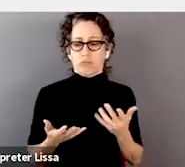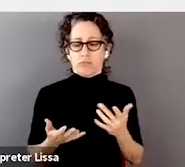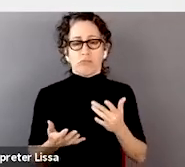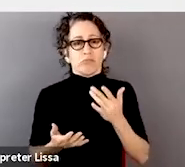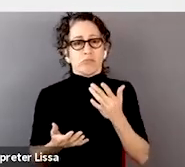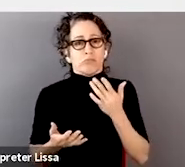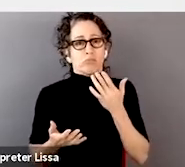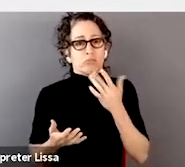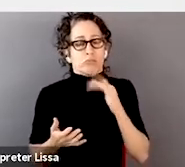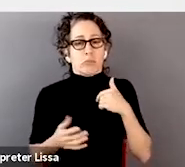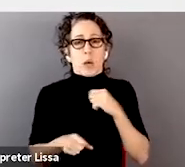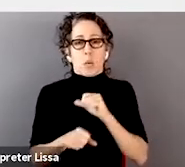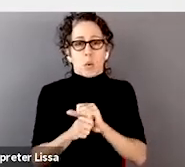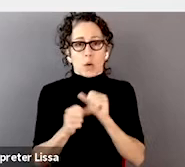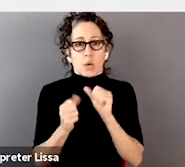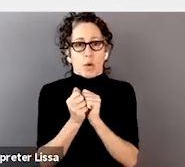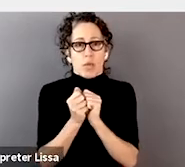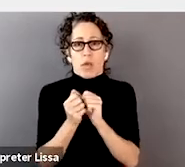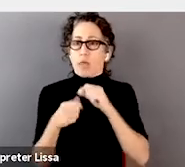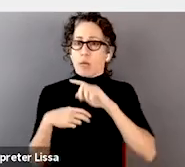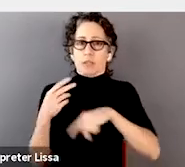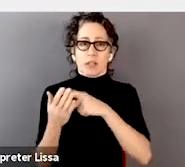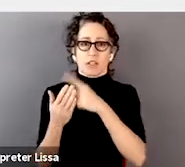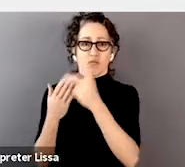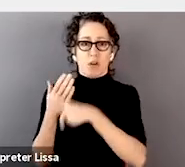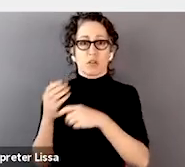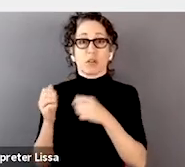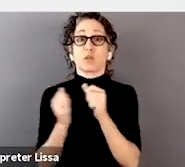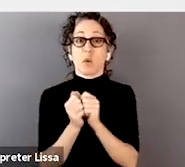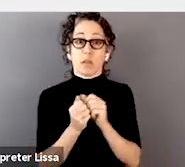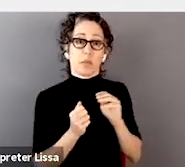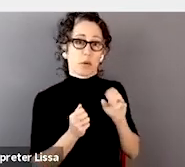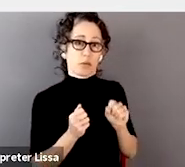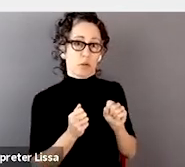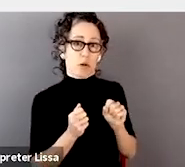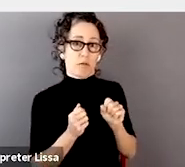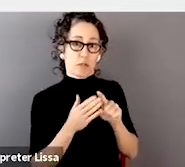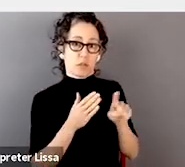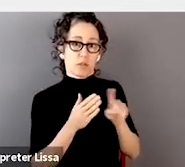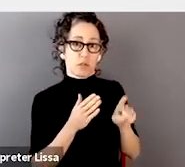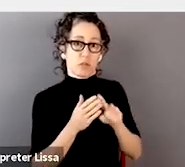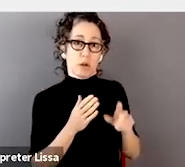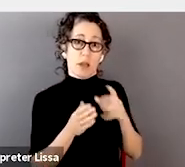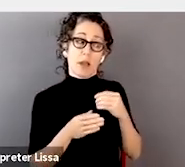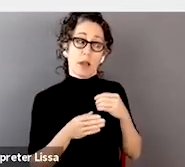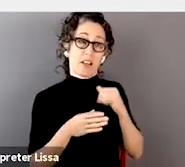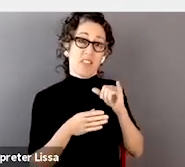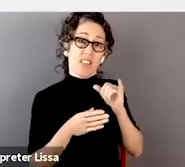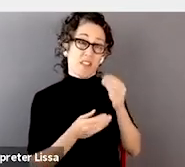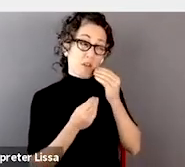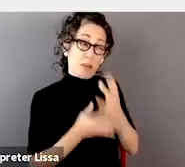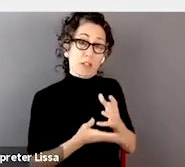with Microsoft Research, and actually shared that info with some other companies, and that's been very gratifying.